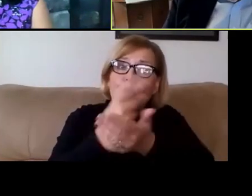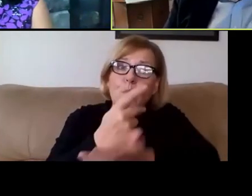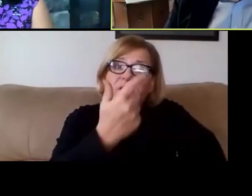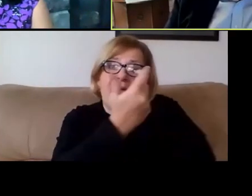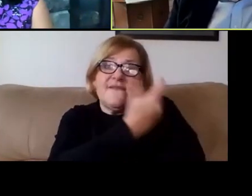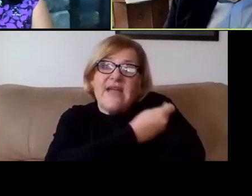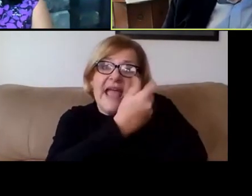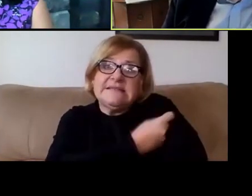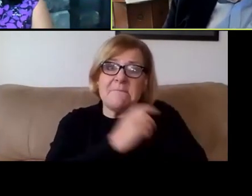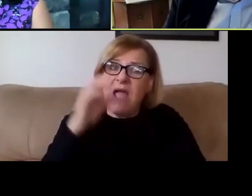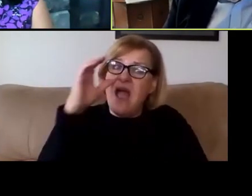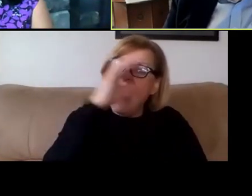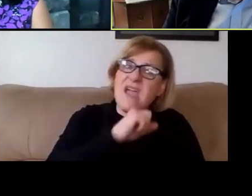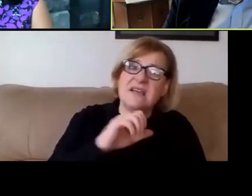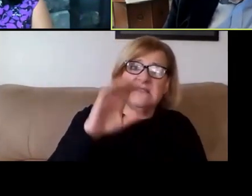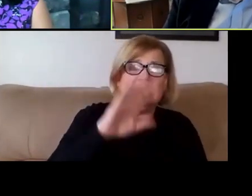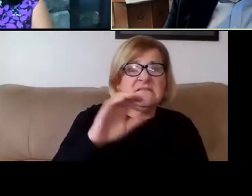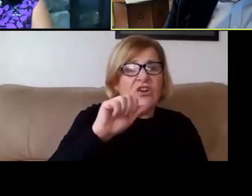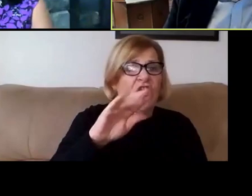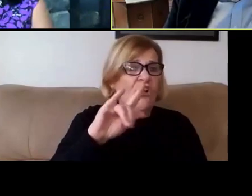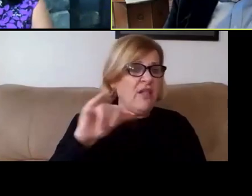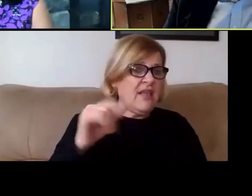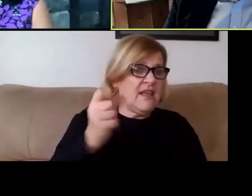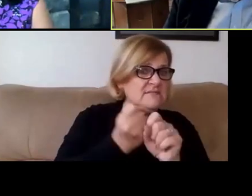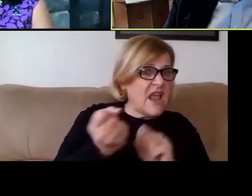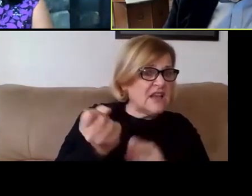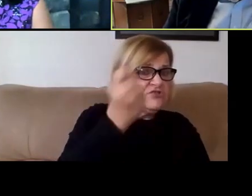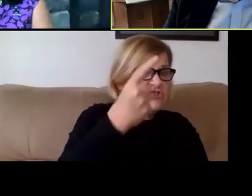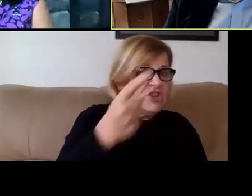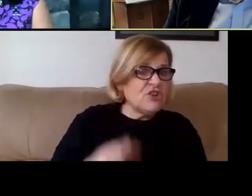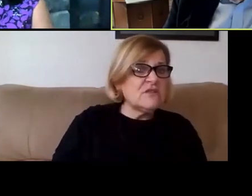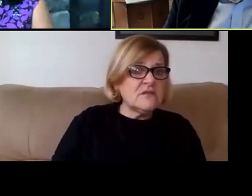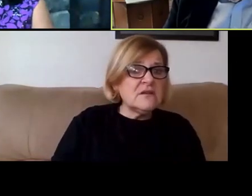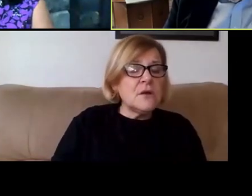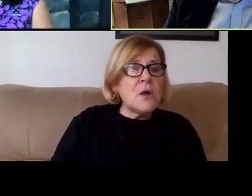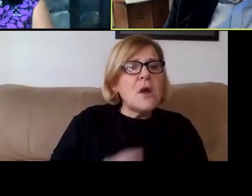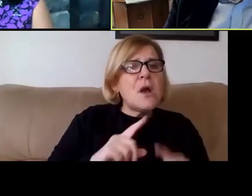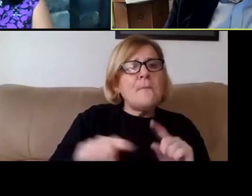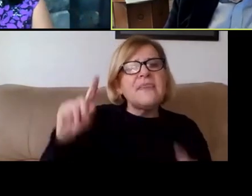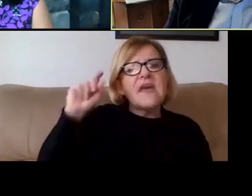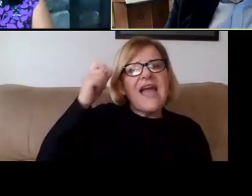I'm guessing probably early in the new year. But the government, the federal government